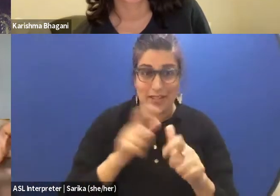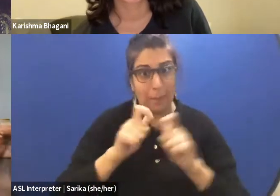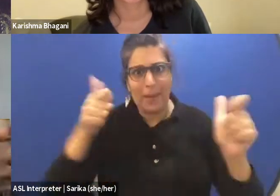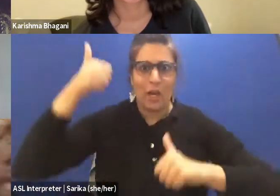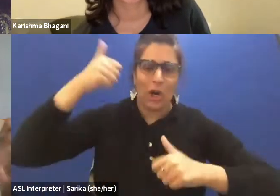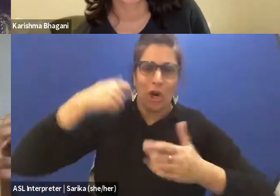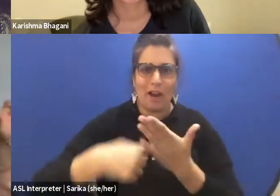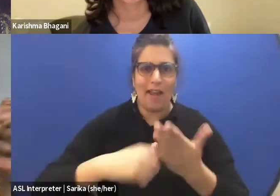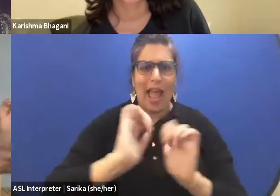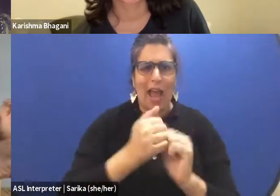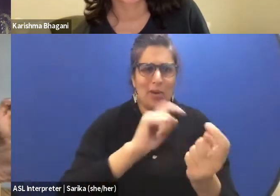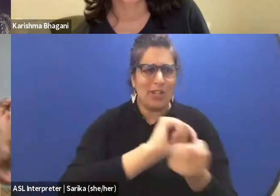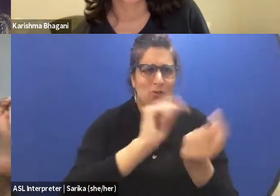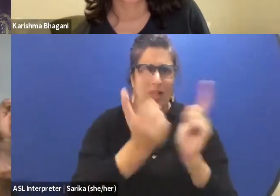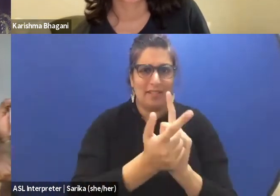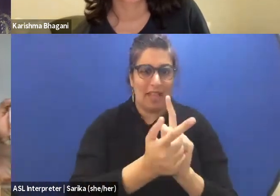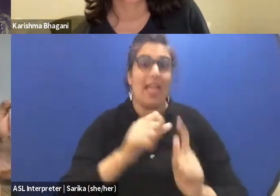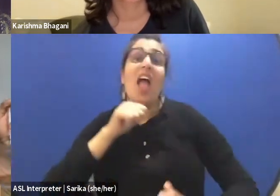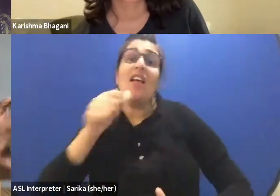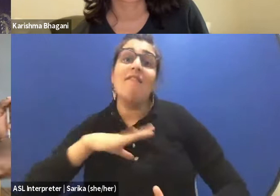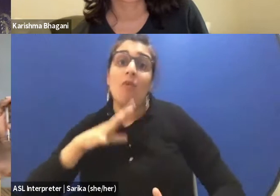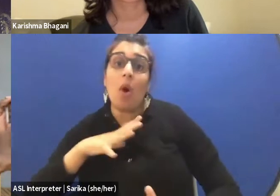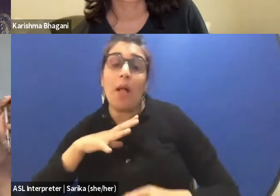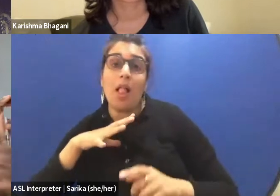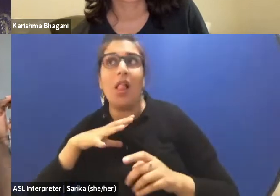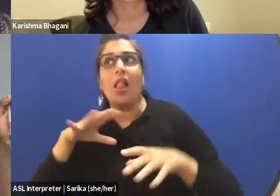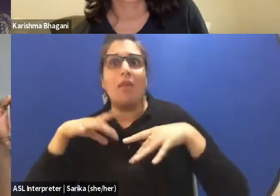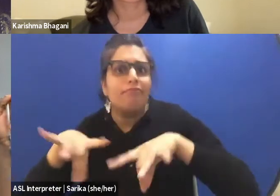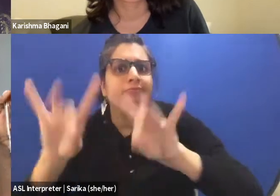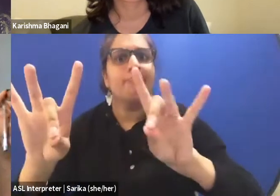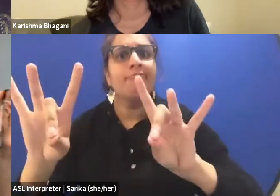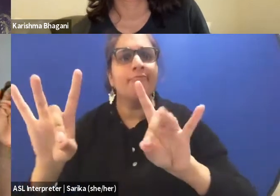how do we translate that informal education or informal training into that can be